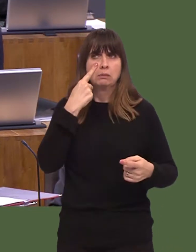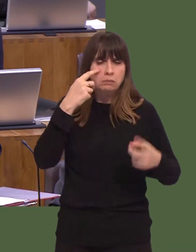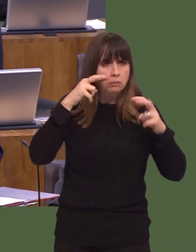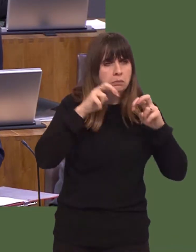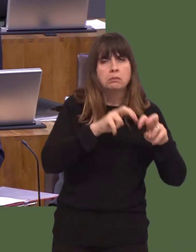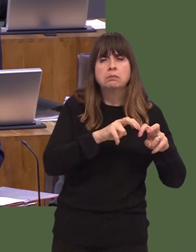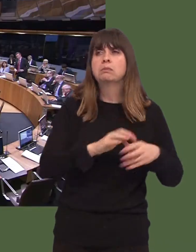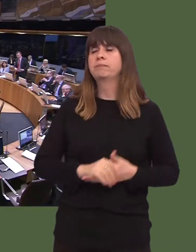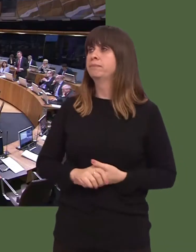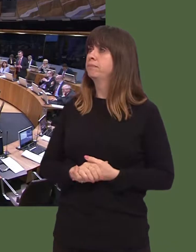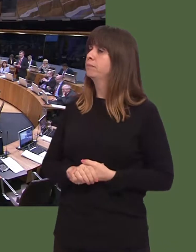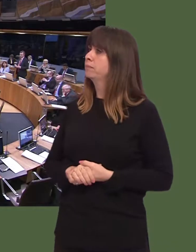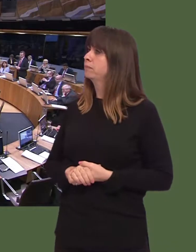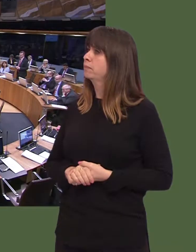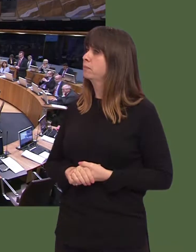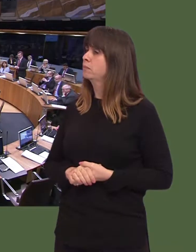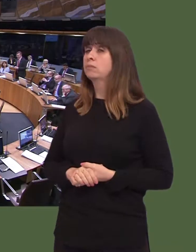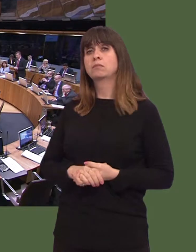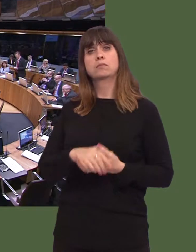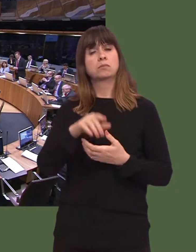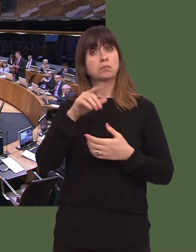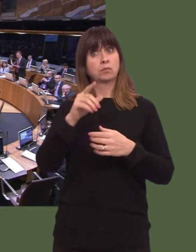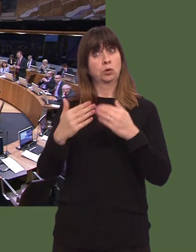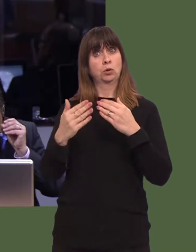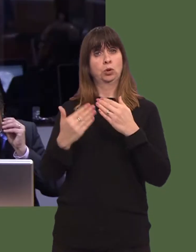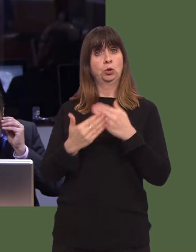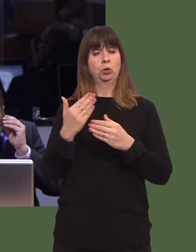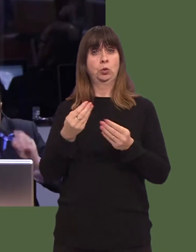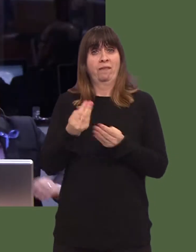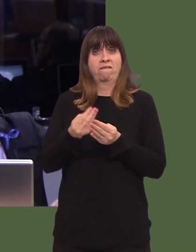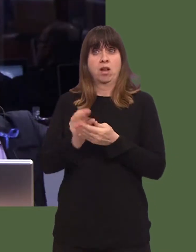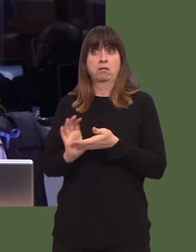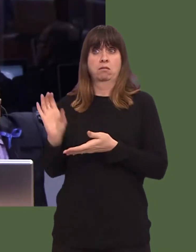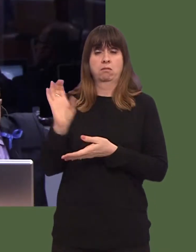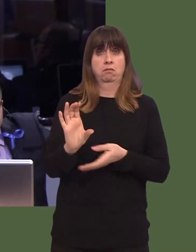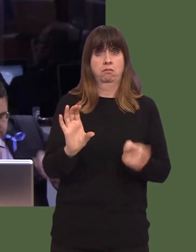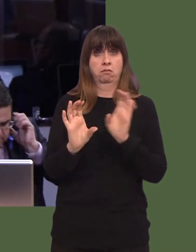Adam Price: Last week, the Welsh Government announced two new business investment funds of £7 million each.